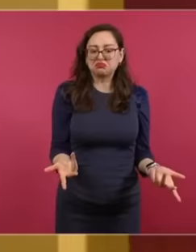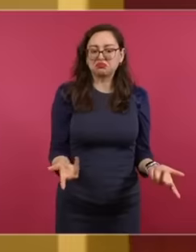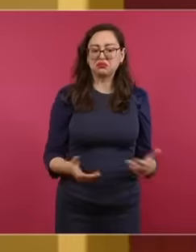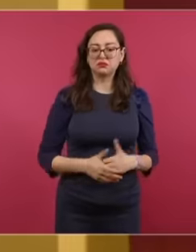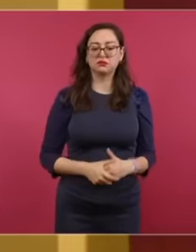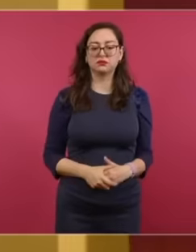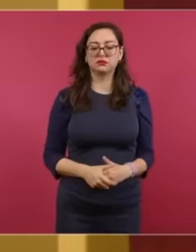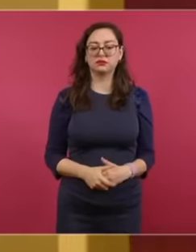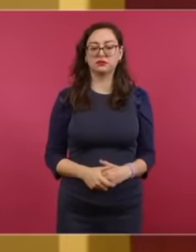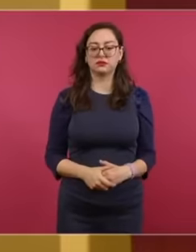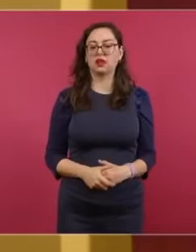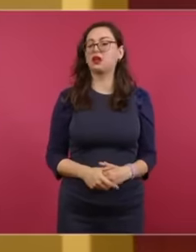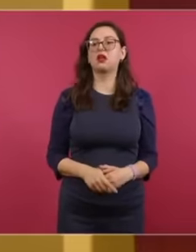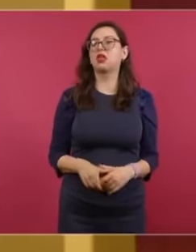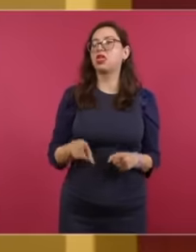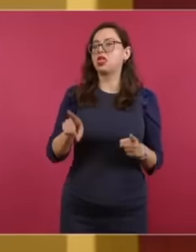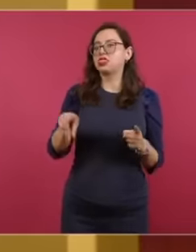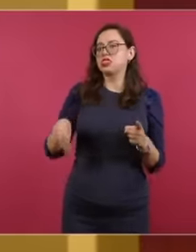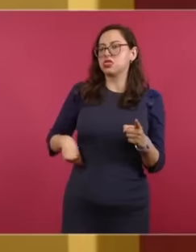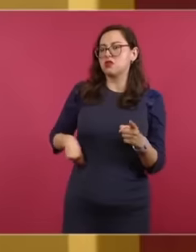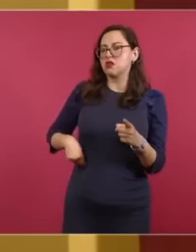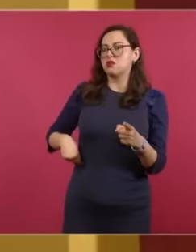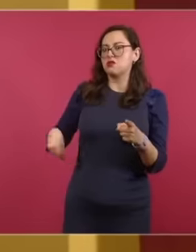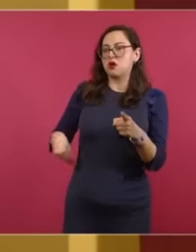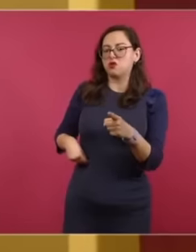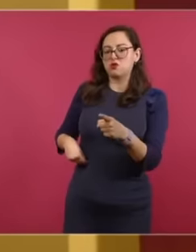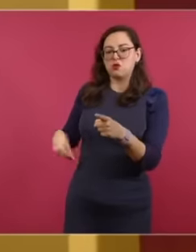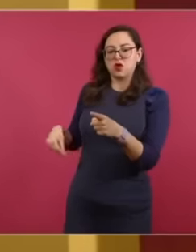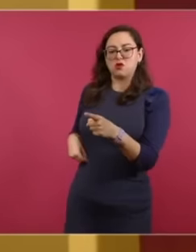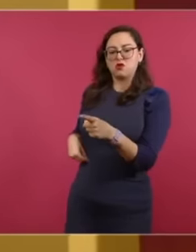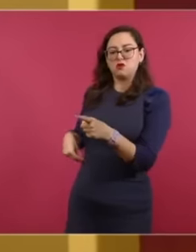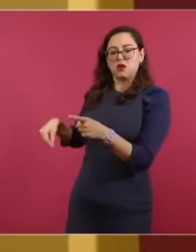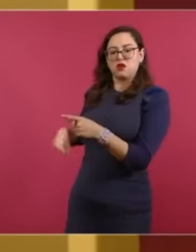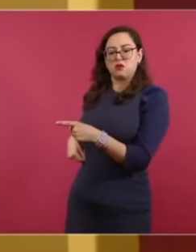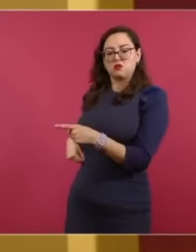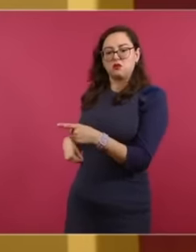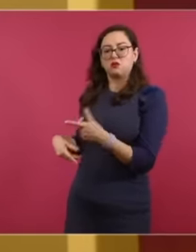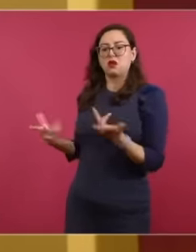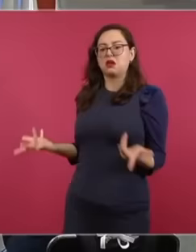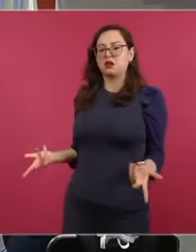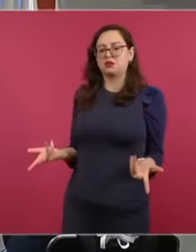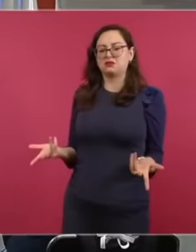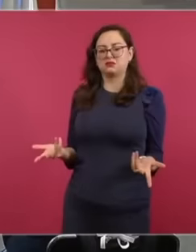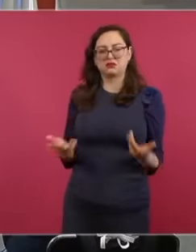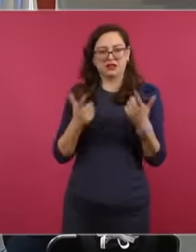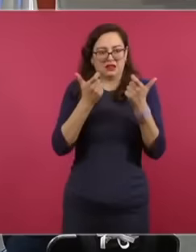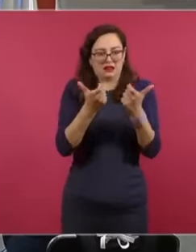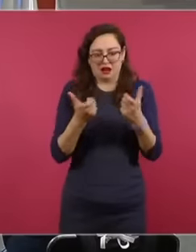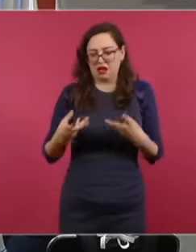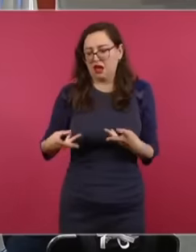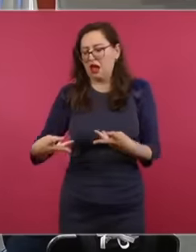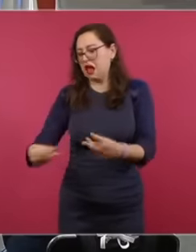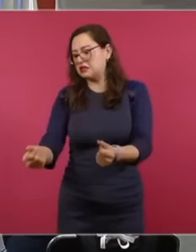And instead of using so much money on arms production,